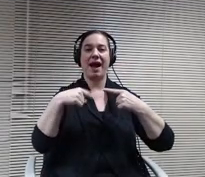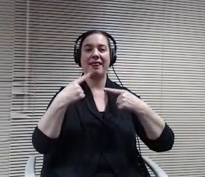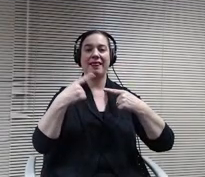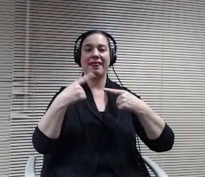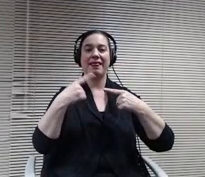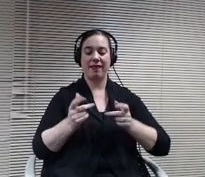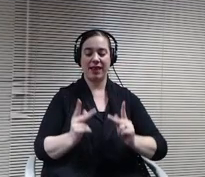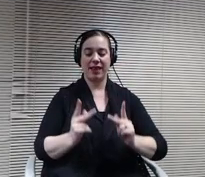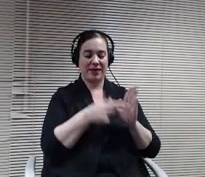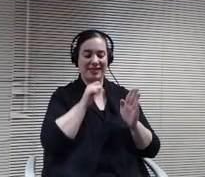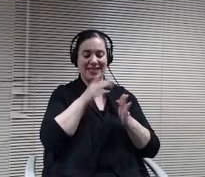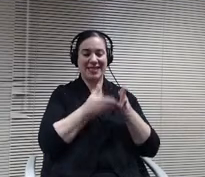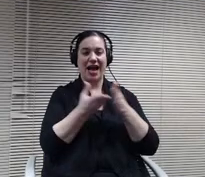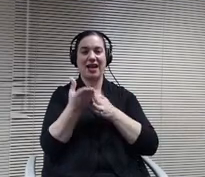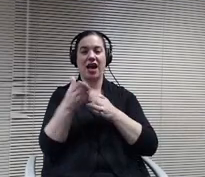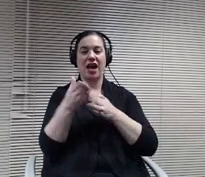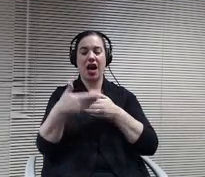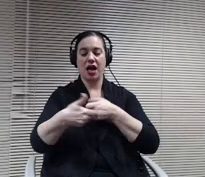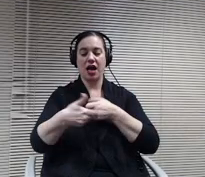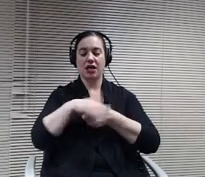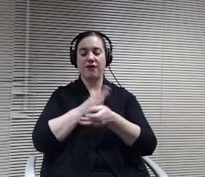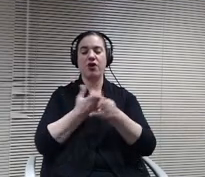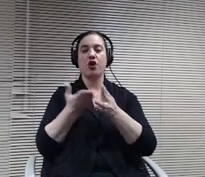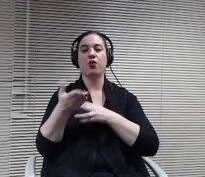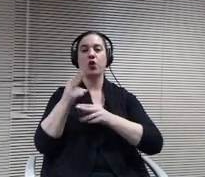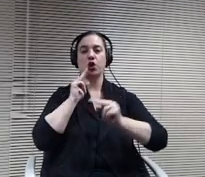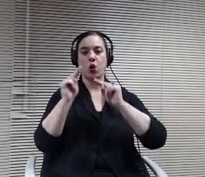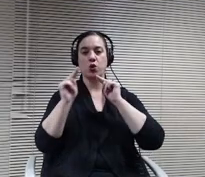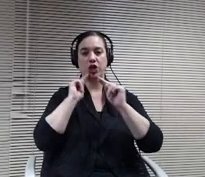Doctor Peterson Mr. Chair members of the board always